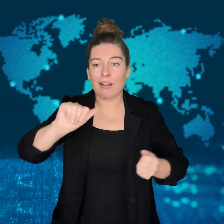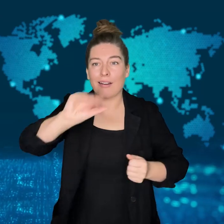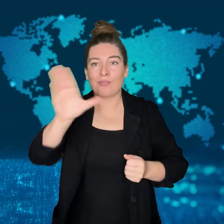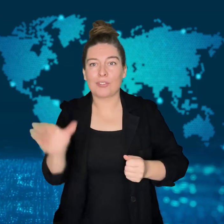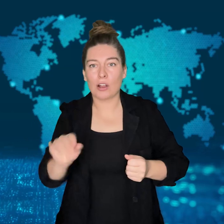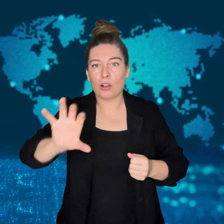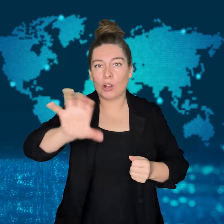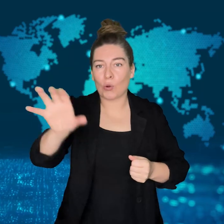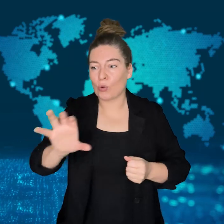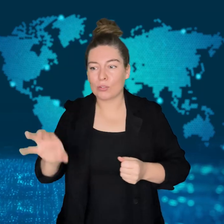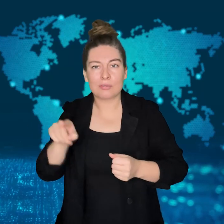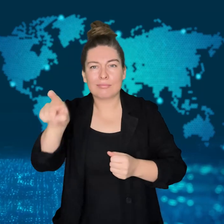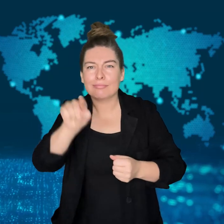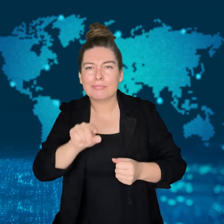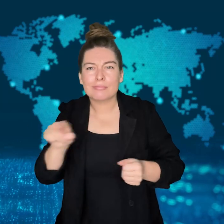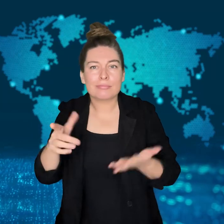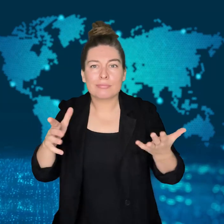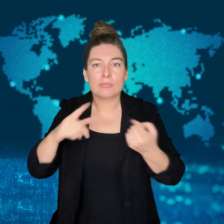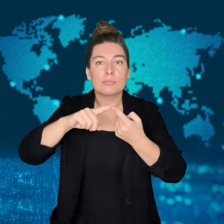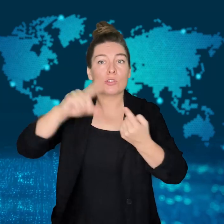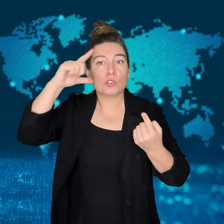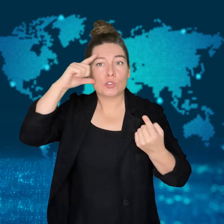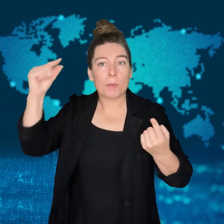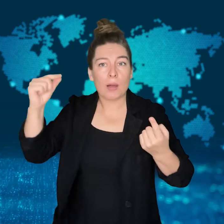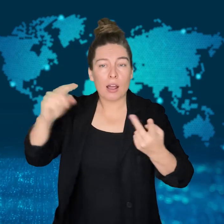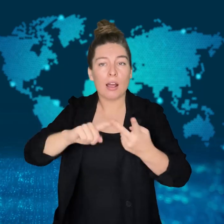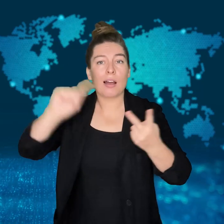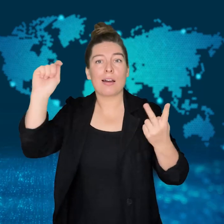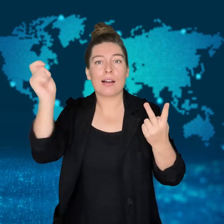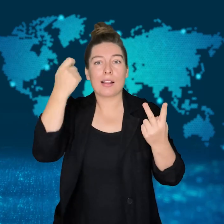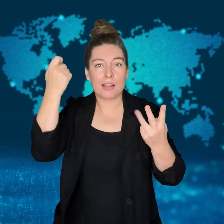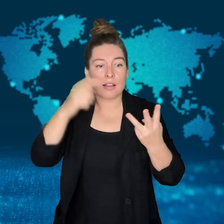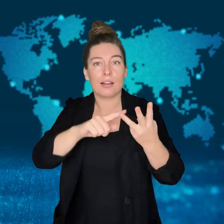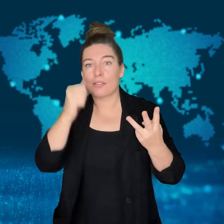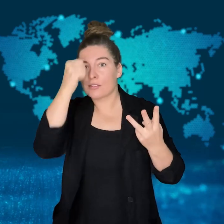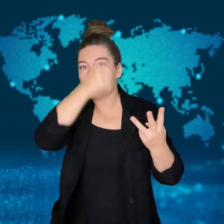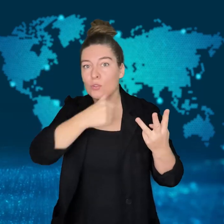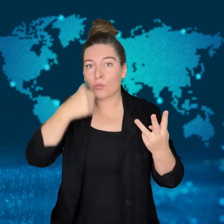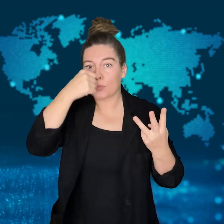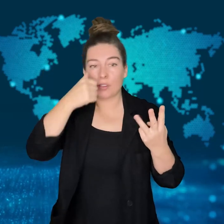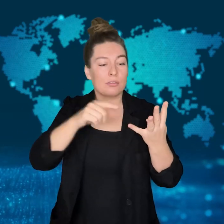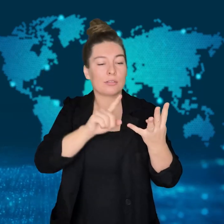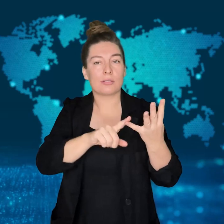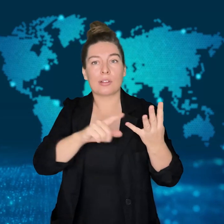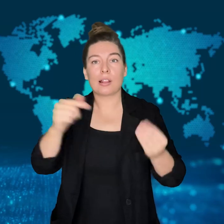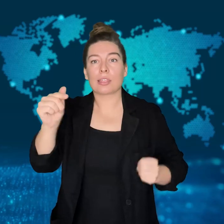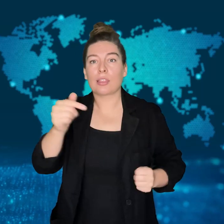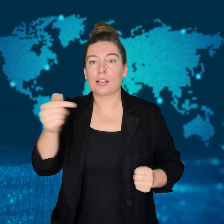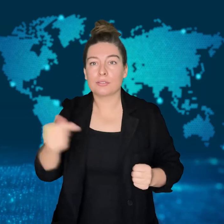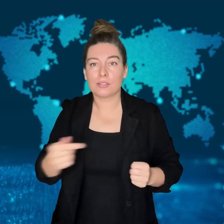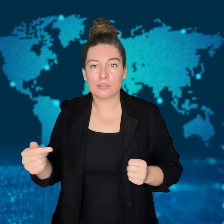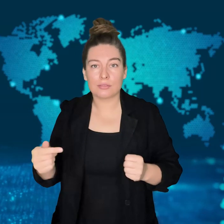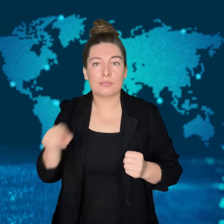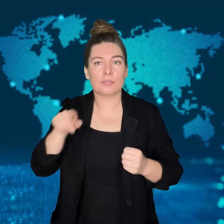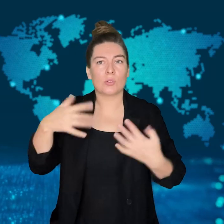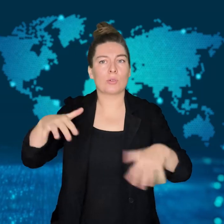More than 1 million people have been displaced f rom their homes across several countries,